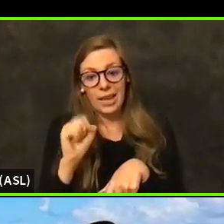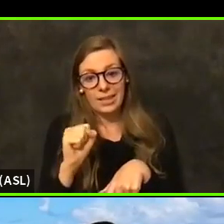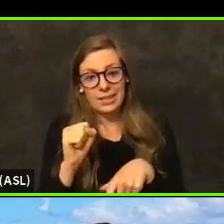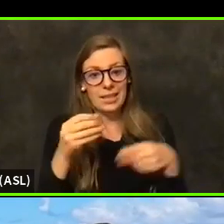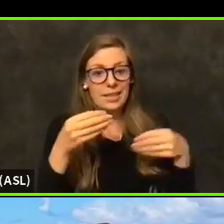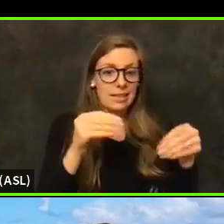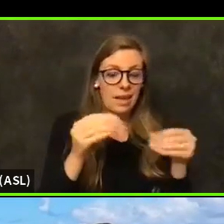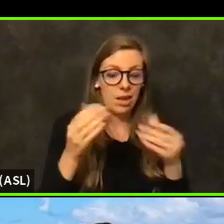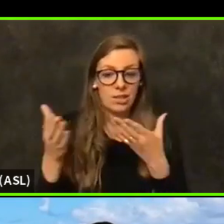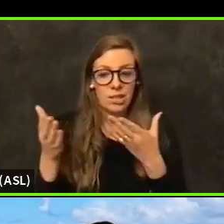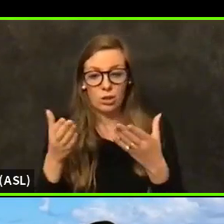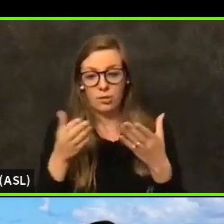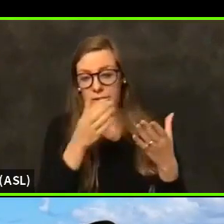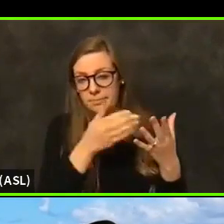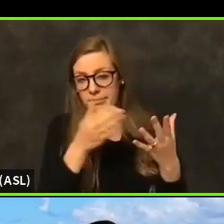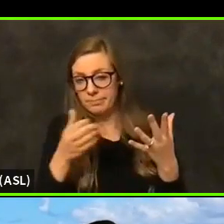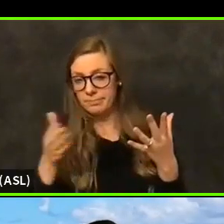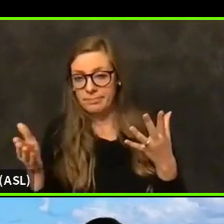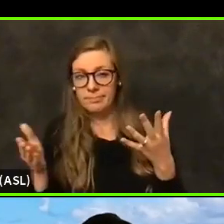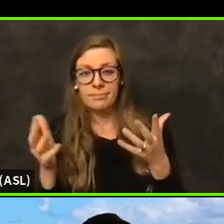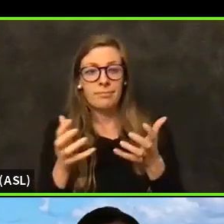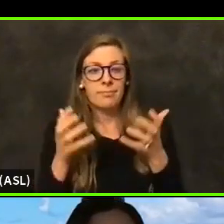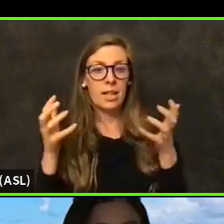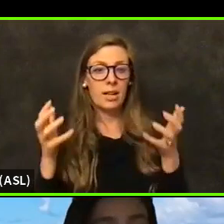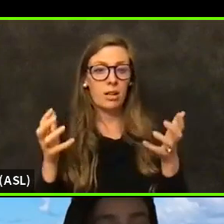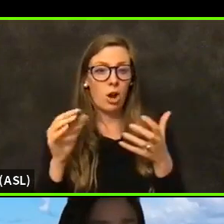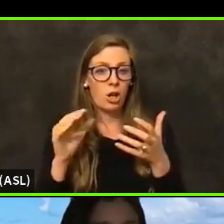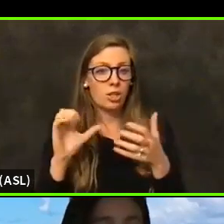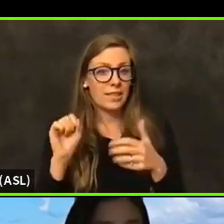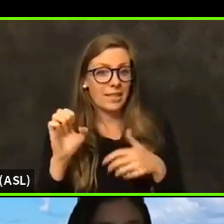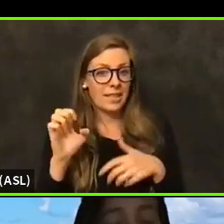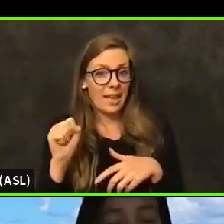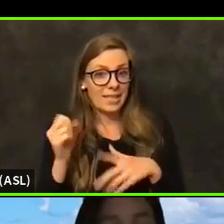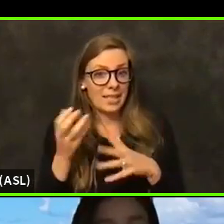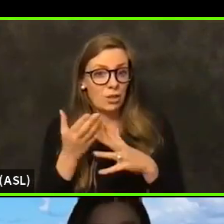throughout, along with a large proportion of our cases through household spread,